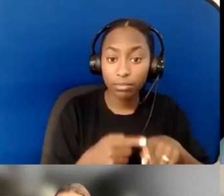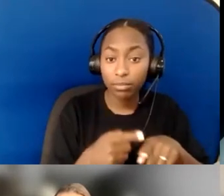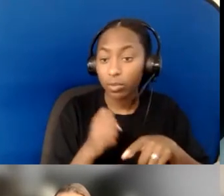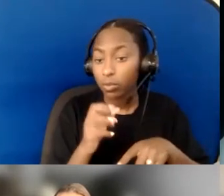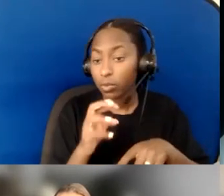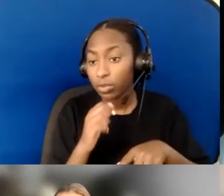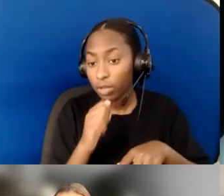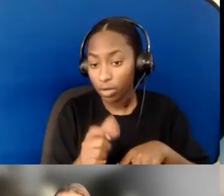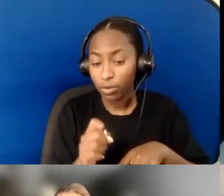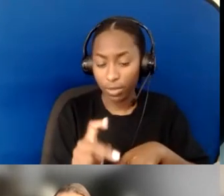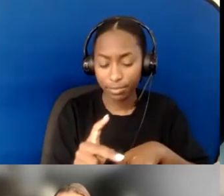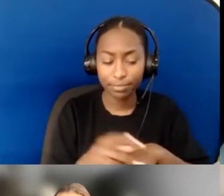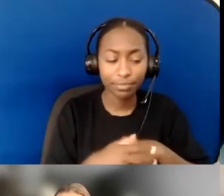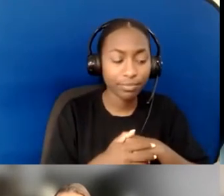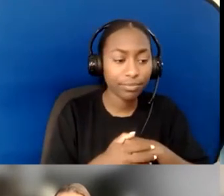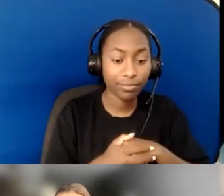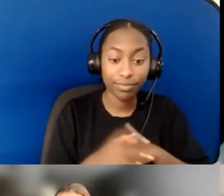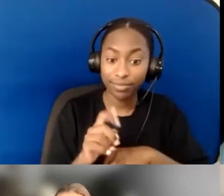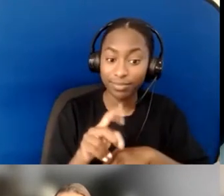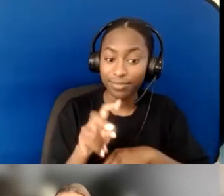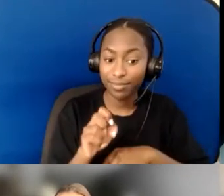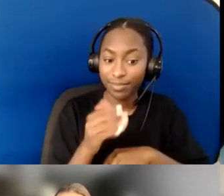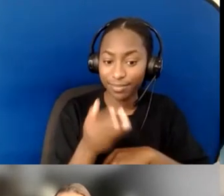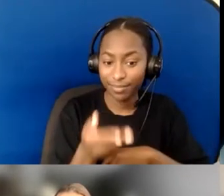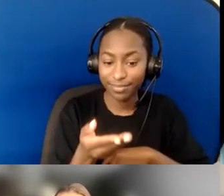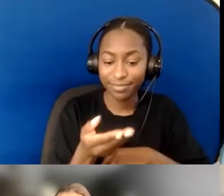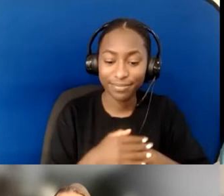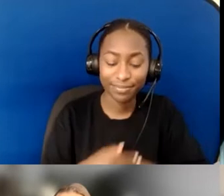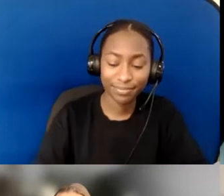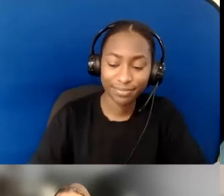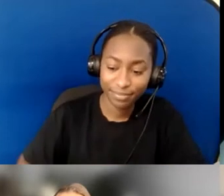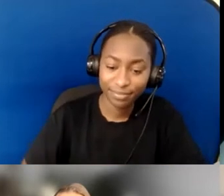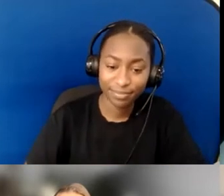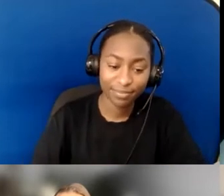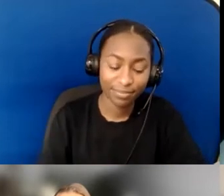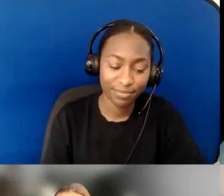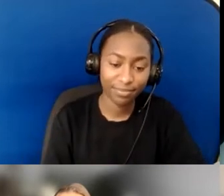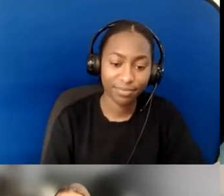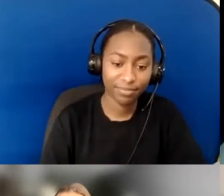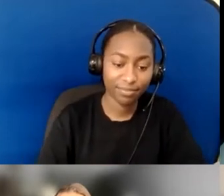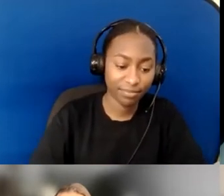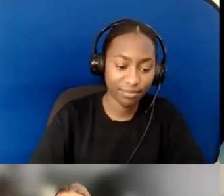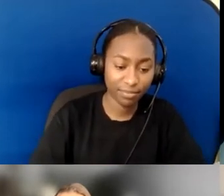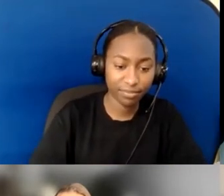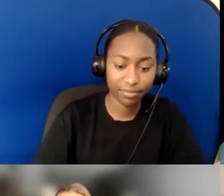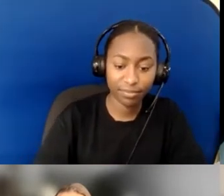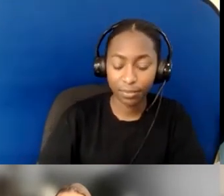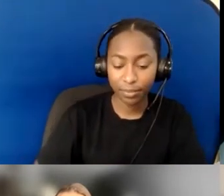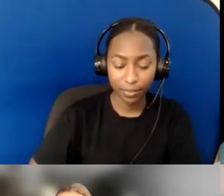to the next person. So, Dave, would you like to share for us? Sure, thanks.